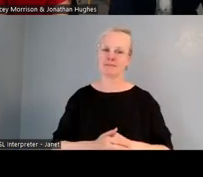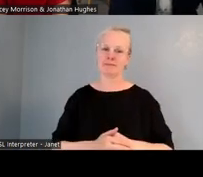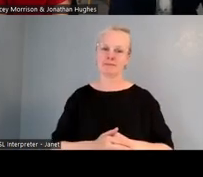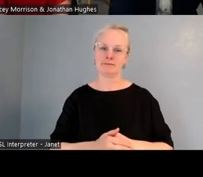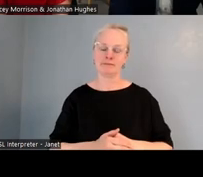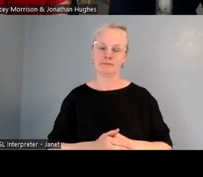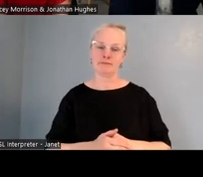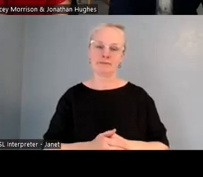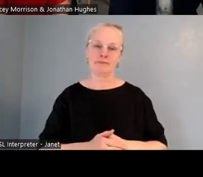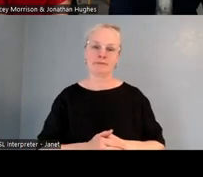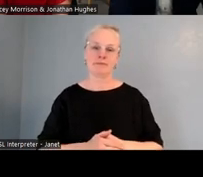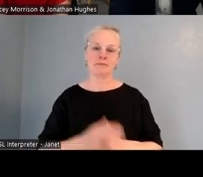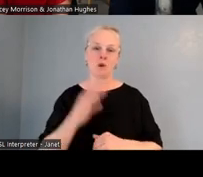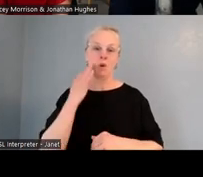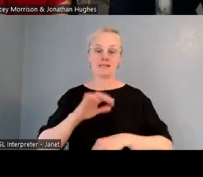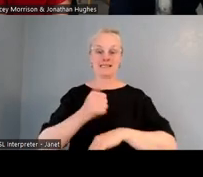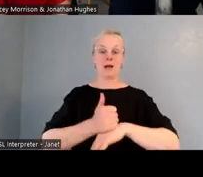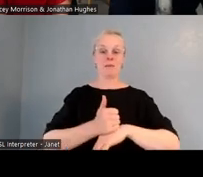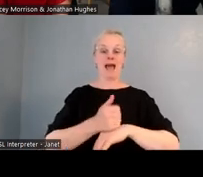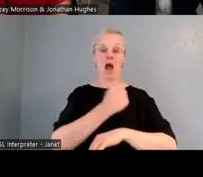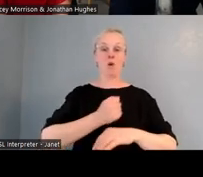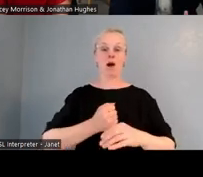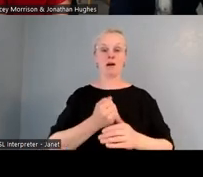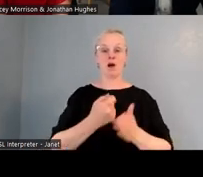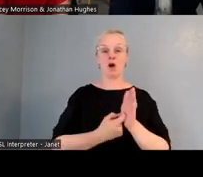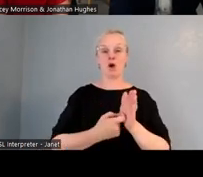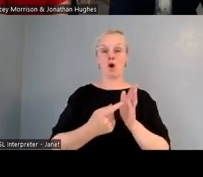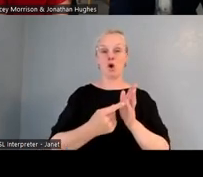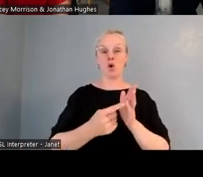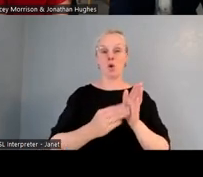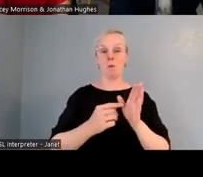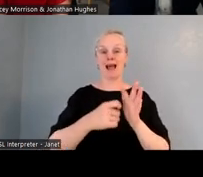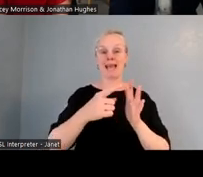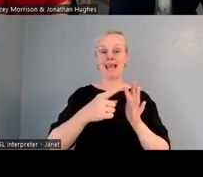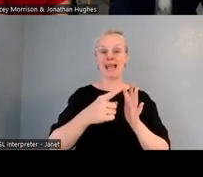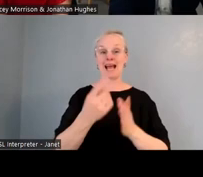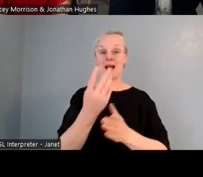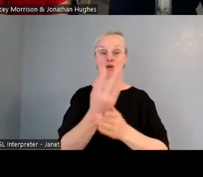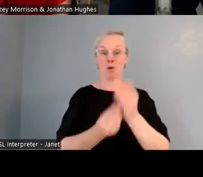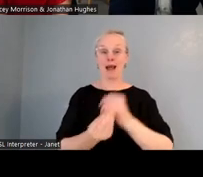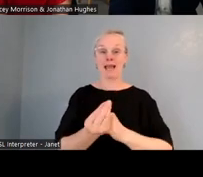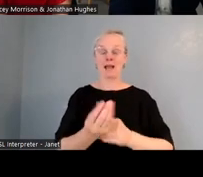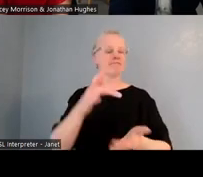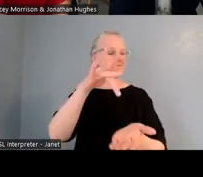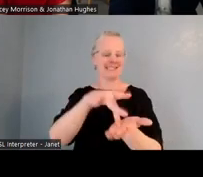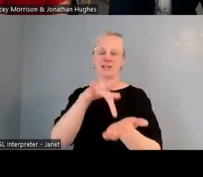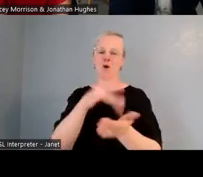our rumaki was right in the centre of the school, and we did that on purpose, because we wanted to be our heart of our school as part of what we were.